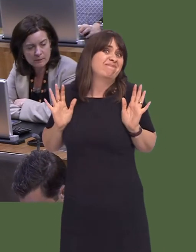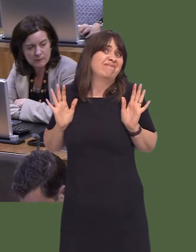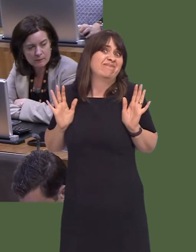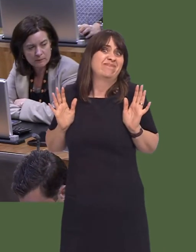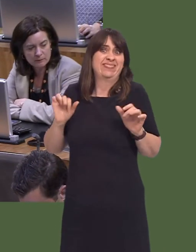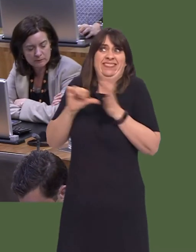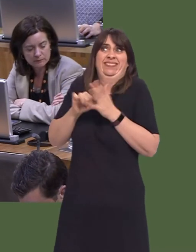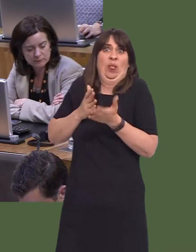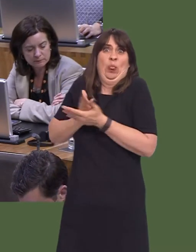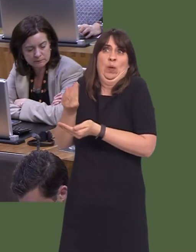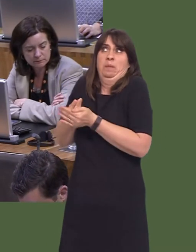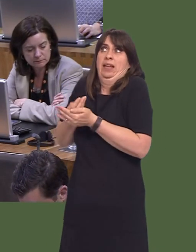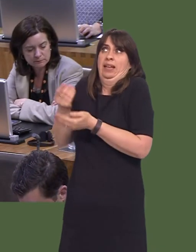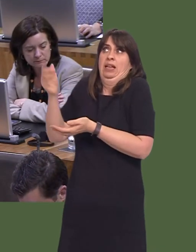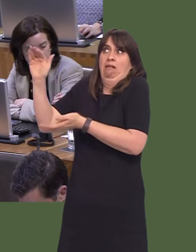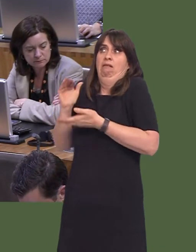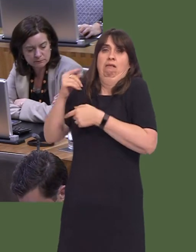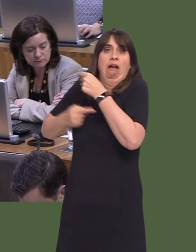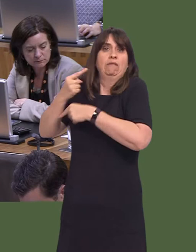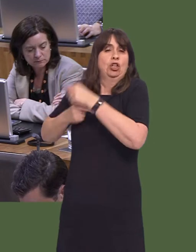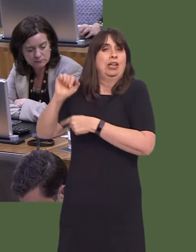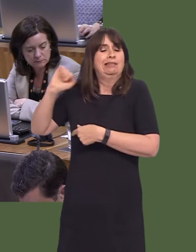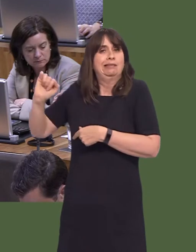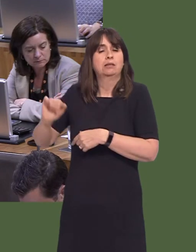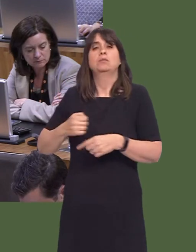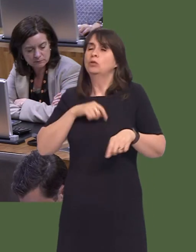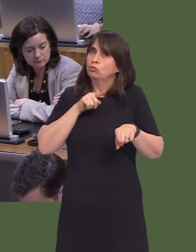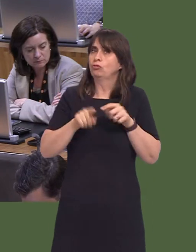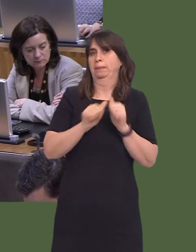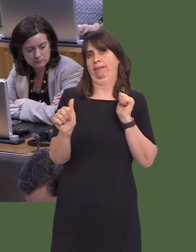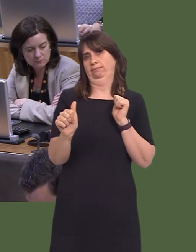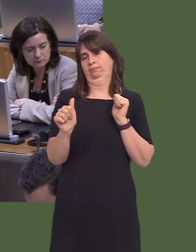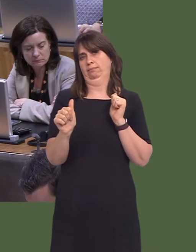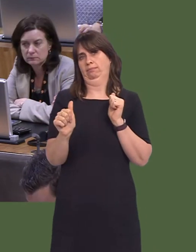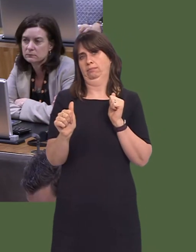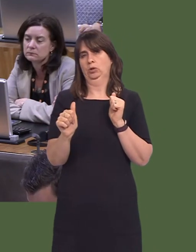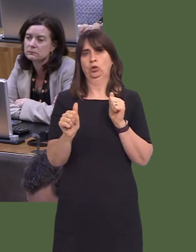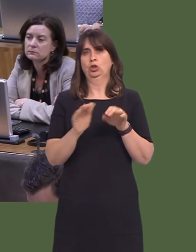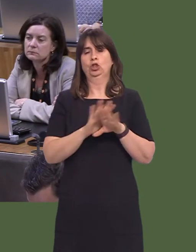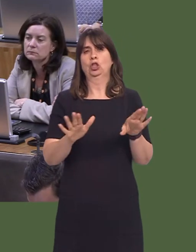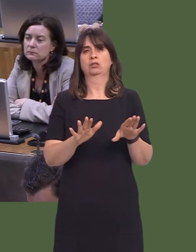is true. But, yes, as far as possible, we try to ensure that we don't simply see revenue